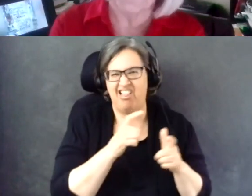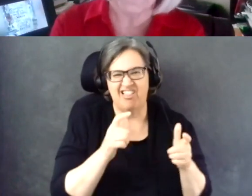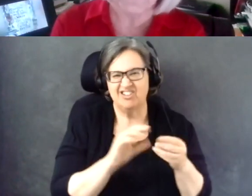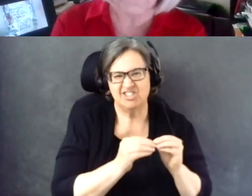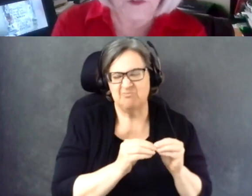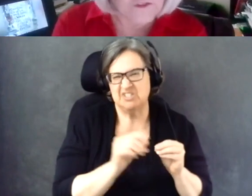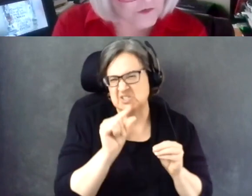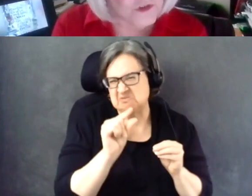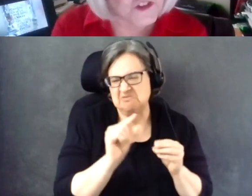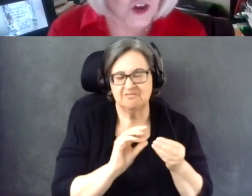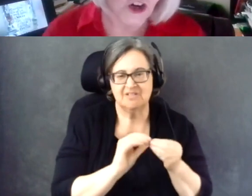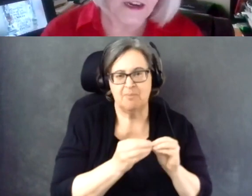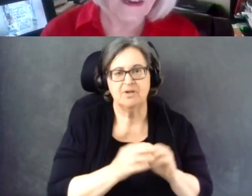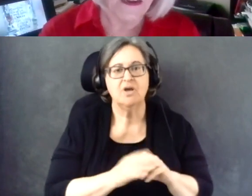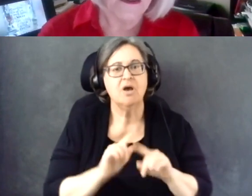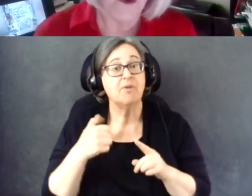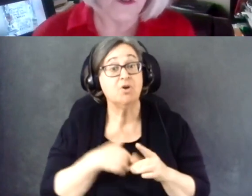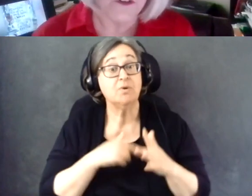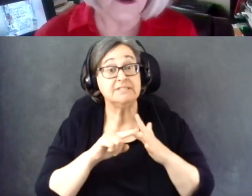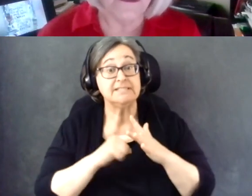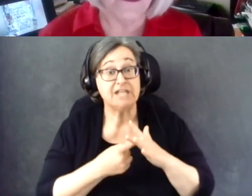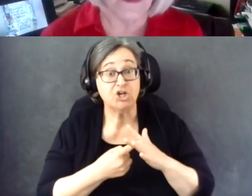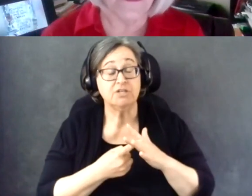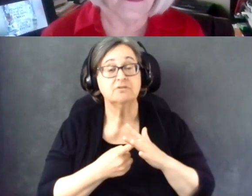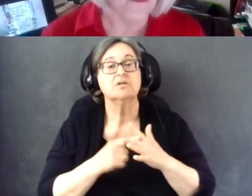We're starting. And we're starting to find them.